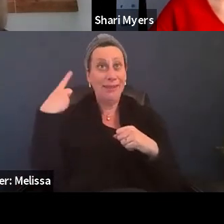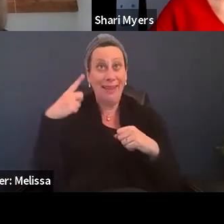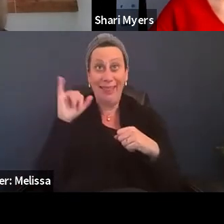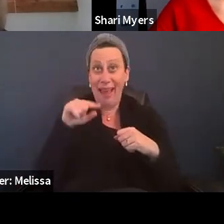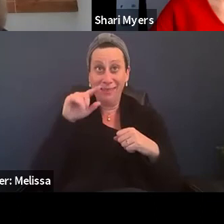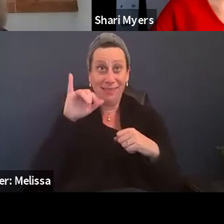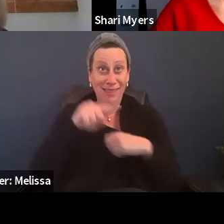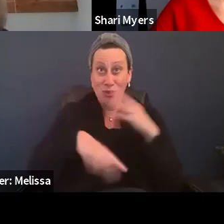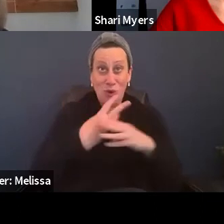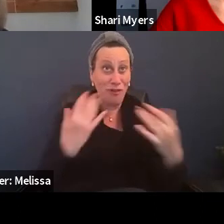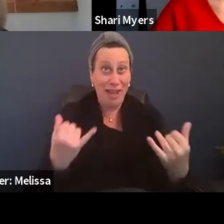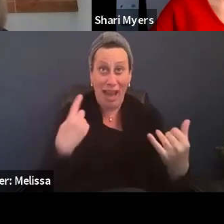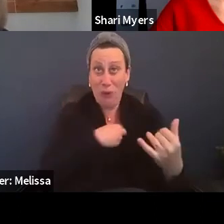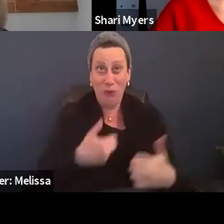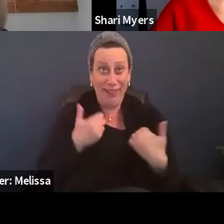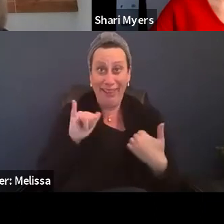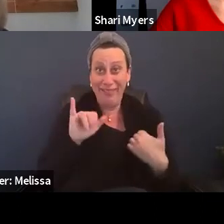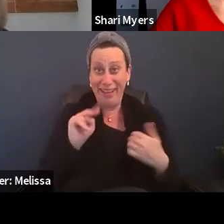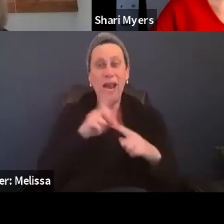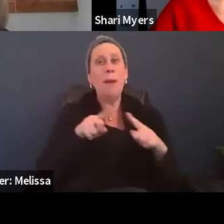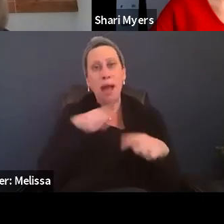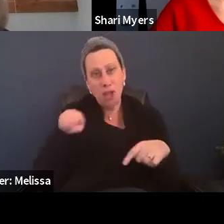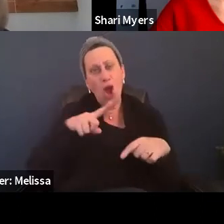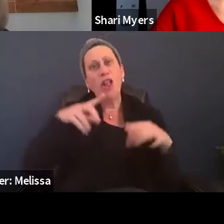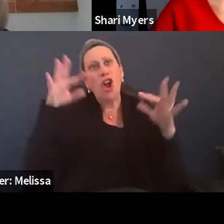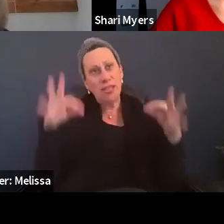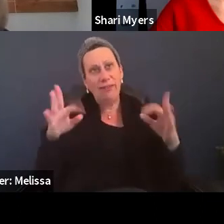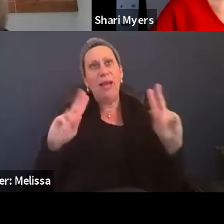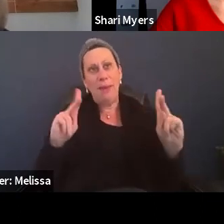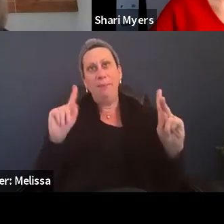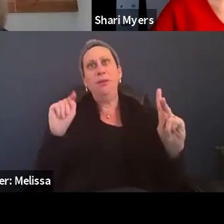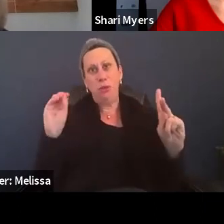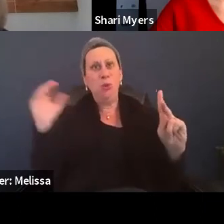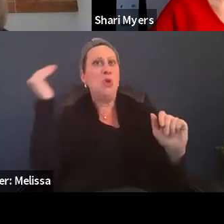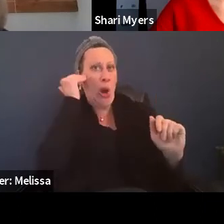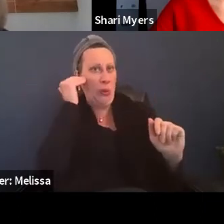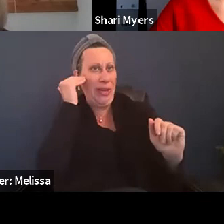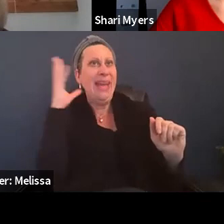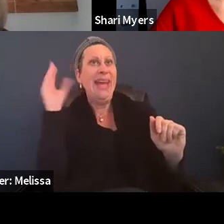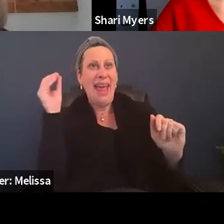but y'all are definitely, definitely people to note and to go to when we need help.